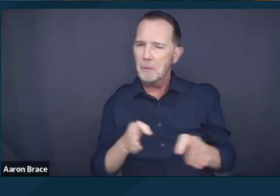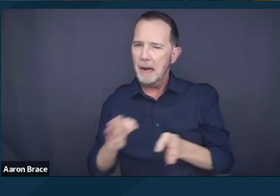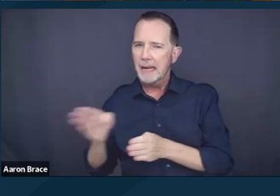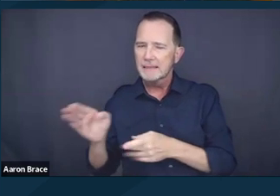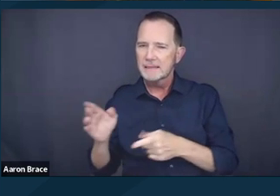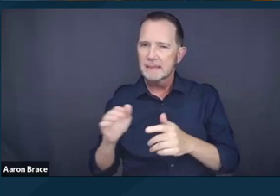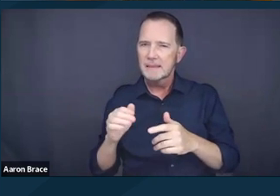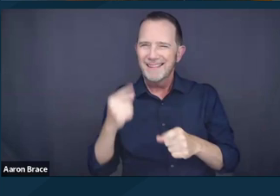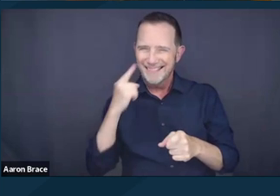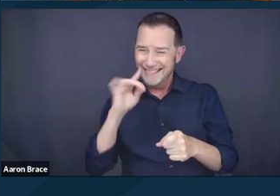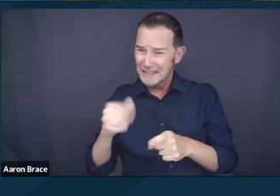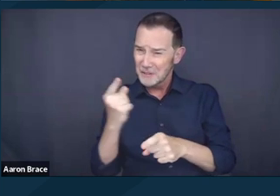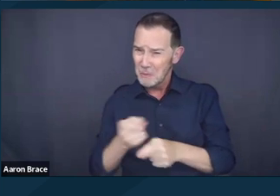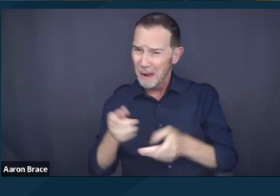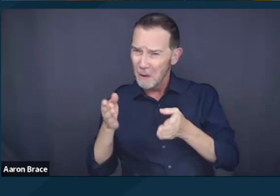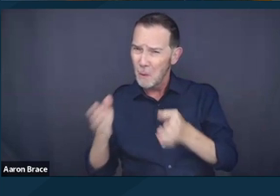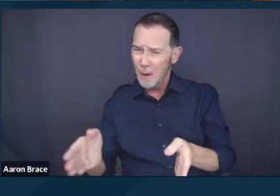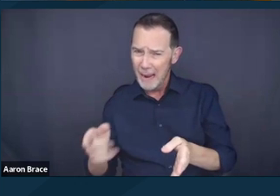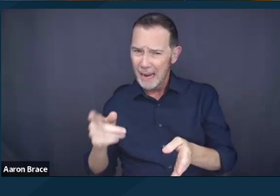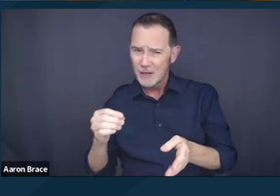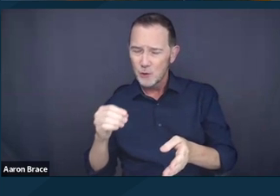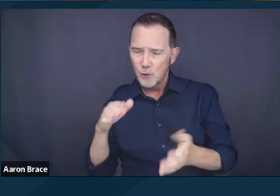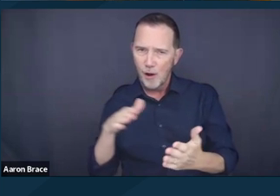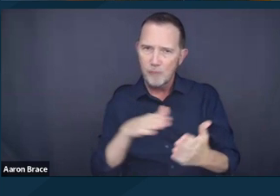with the intention of erasing those social ills from the public eye.